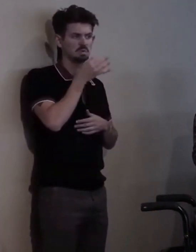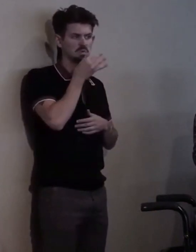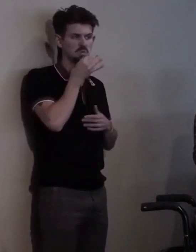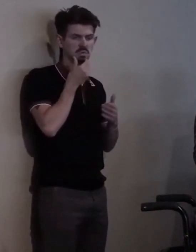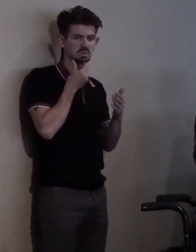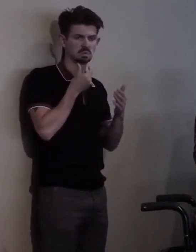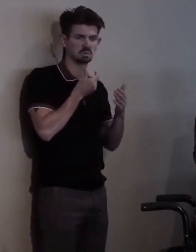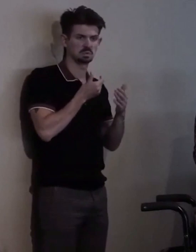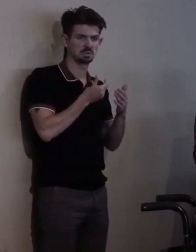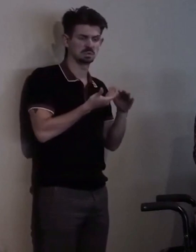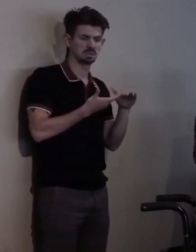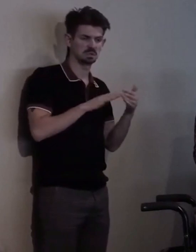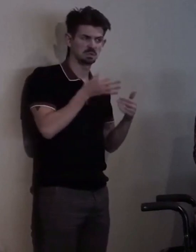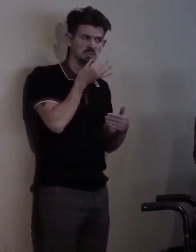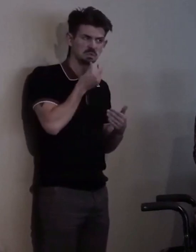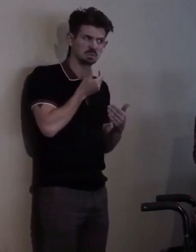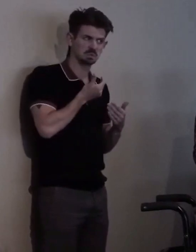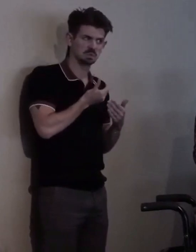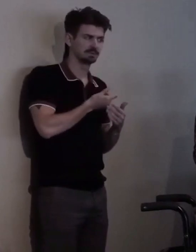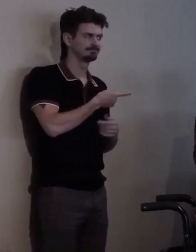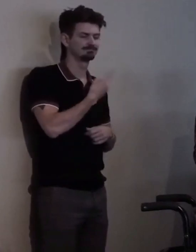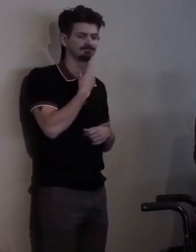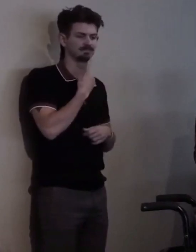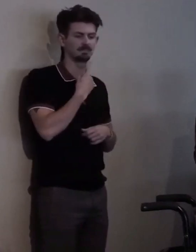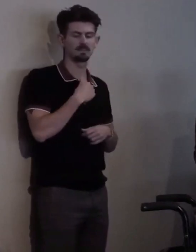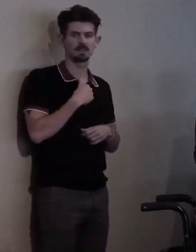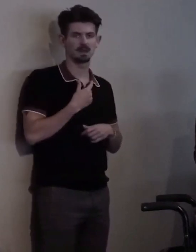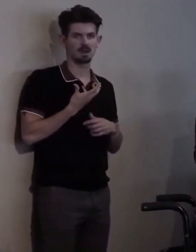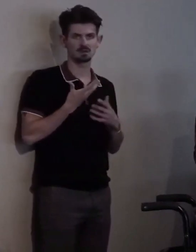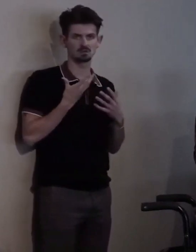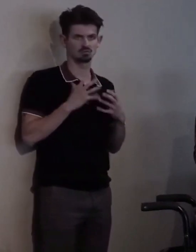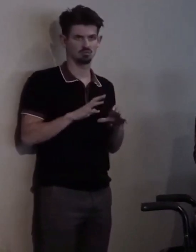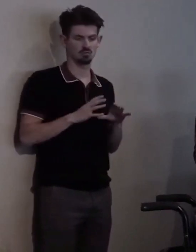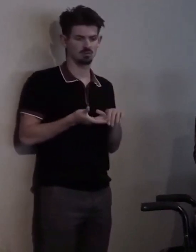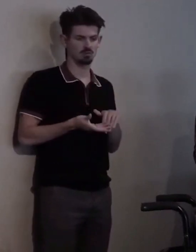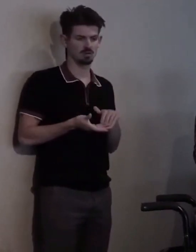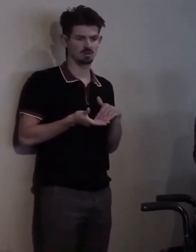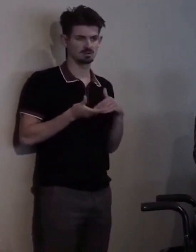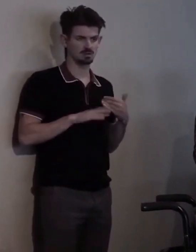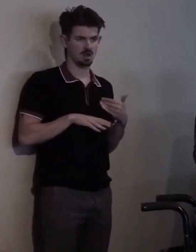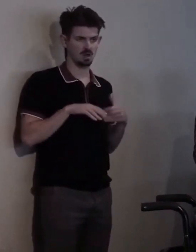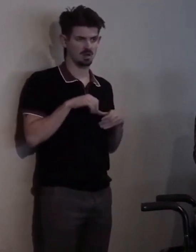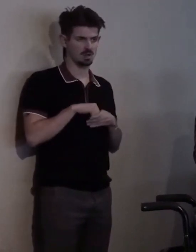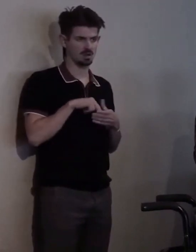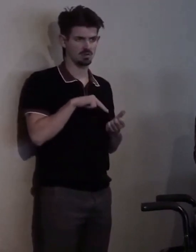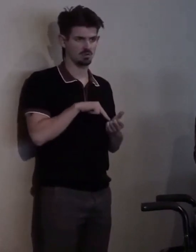And he said, I don't want to die in a nursing home.